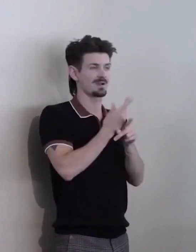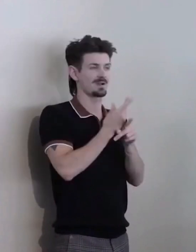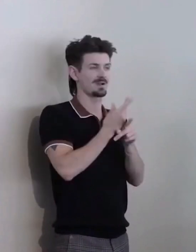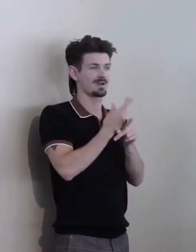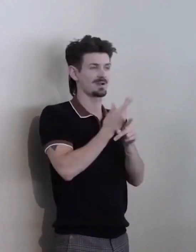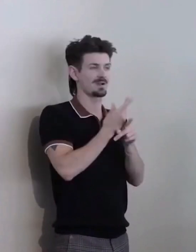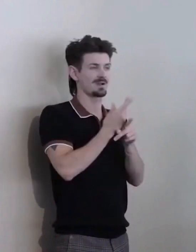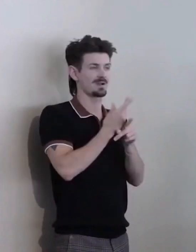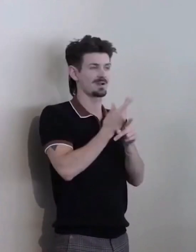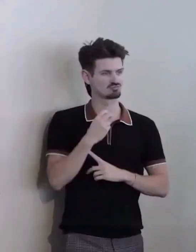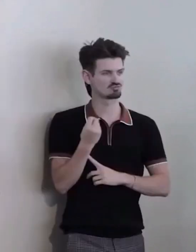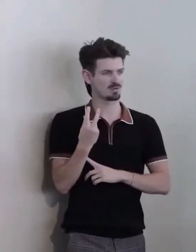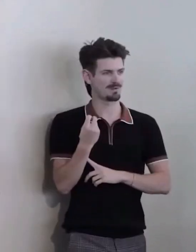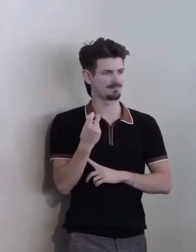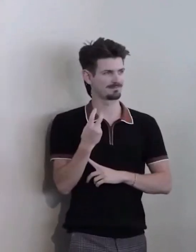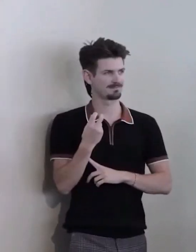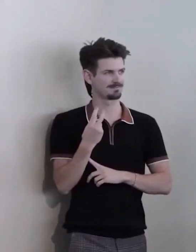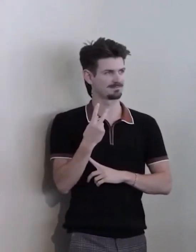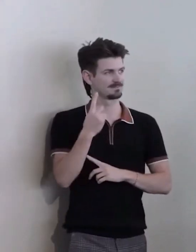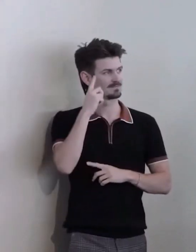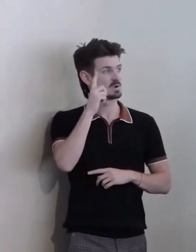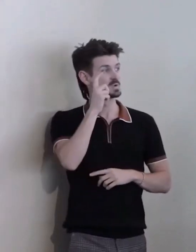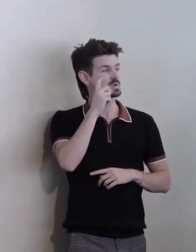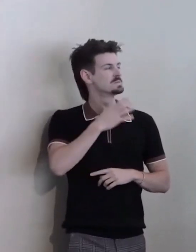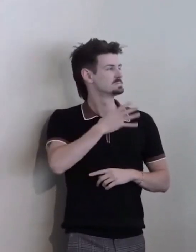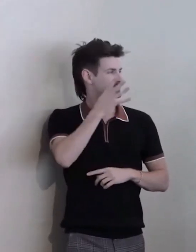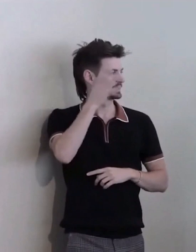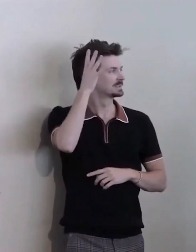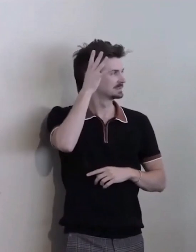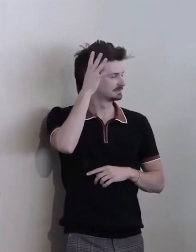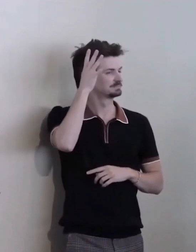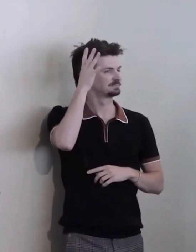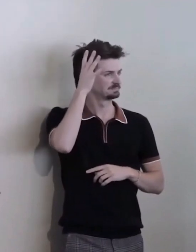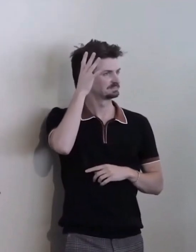Ahm... For my parents... Ahm... And trying to navigate the health care system